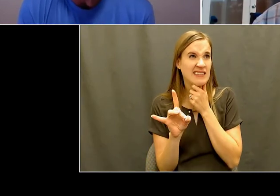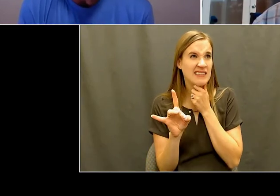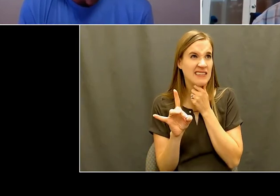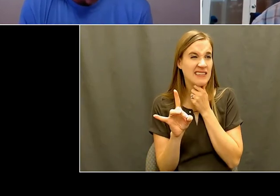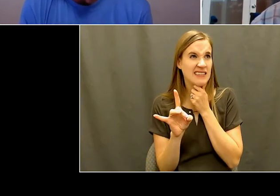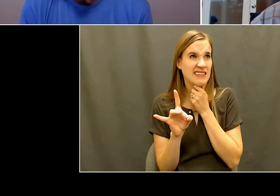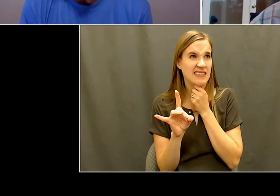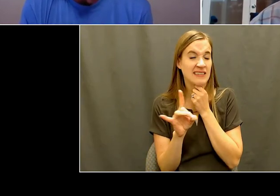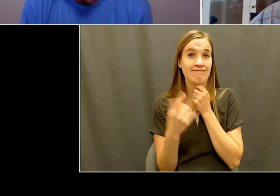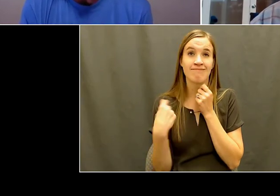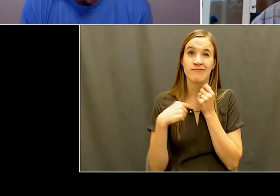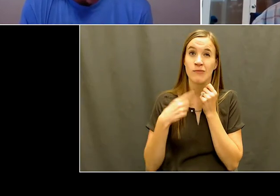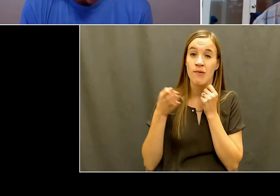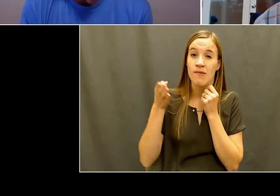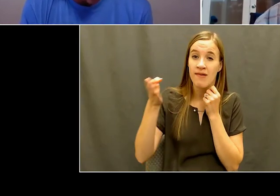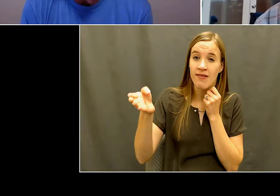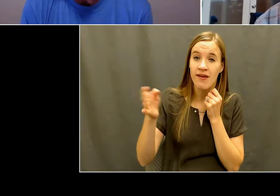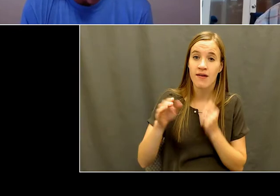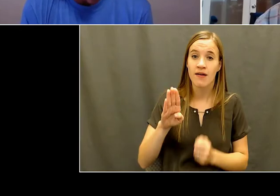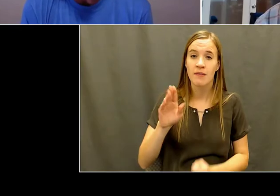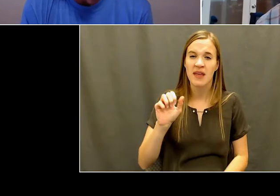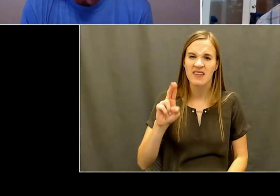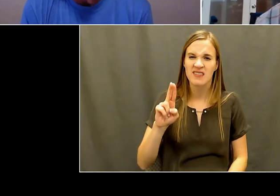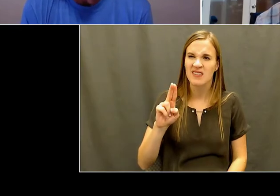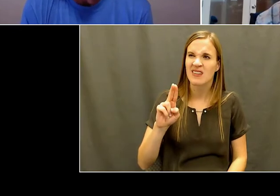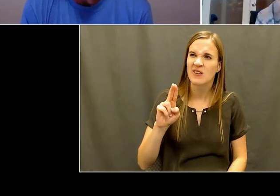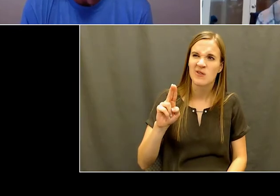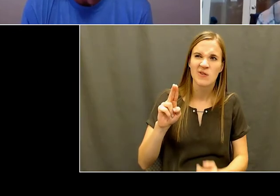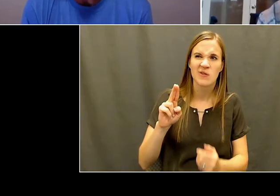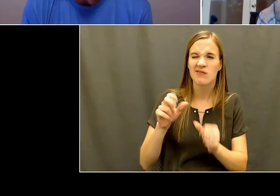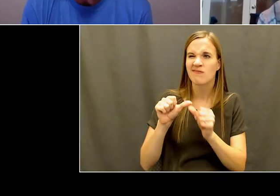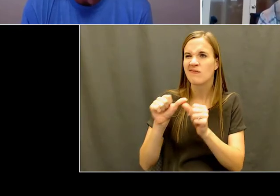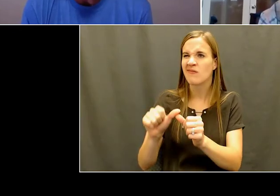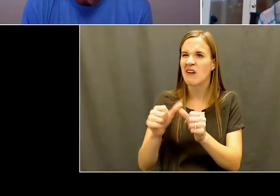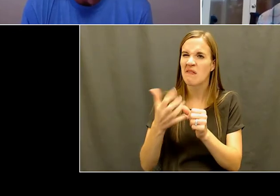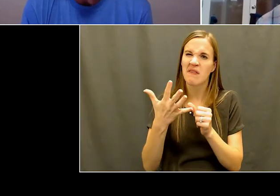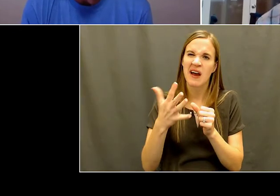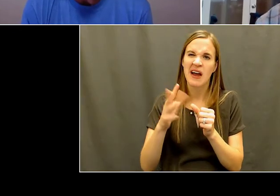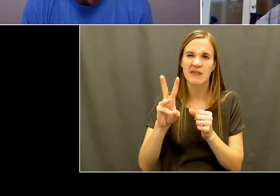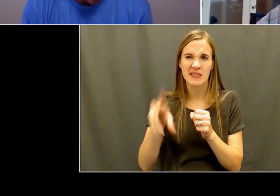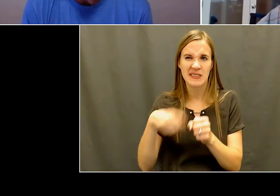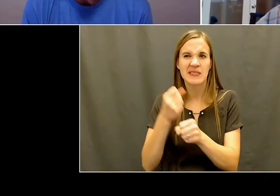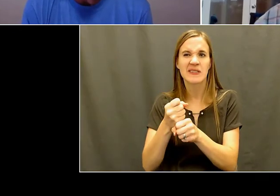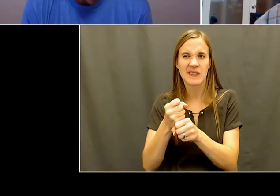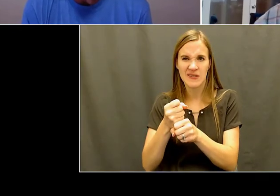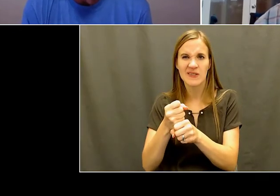then they, BSU dropped the the Alternate Mobility Adventure